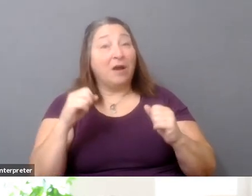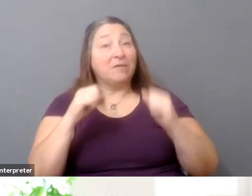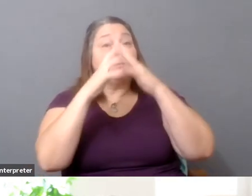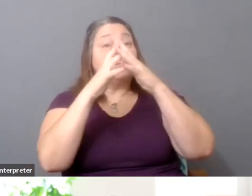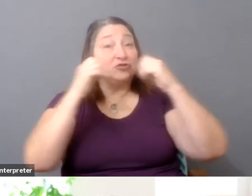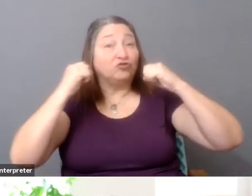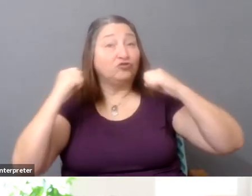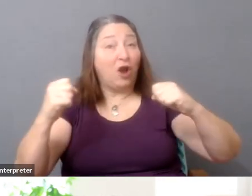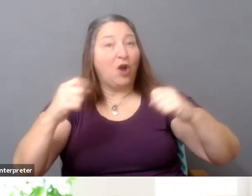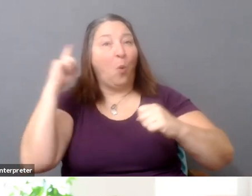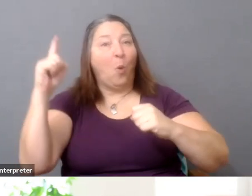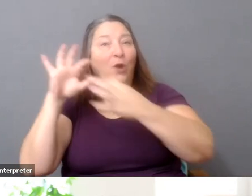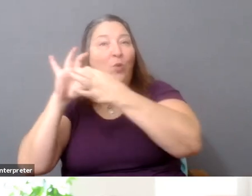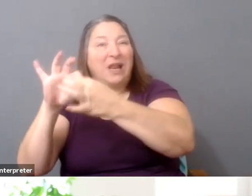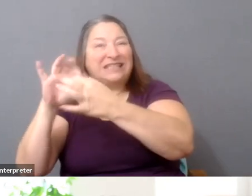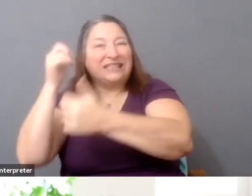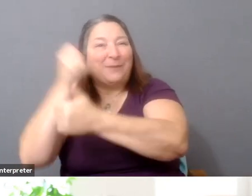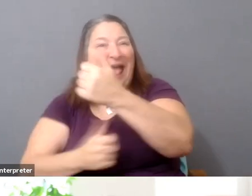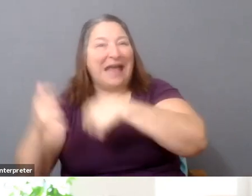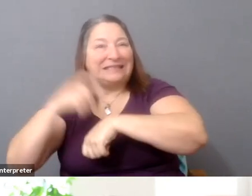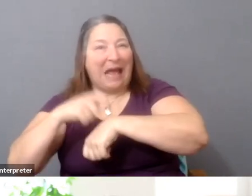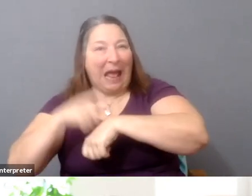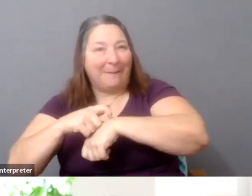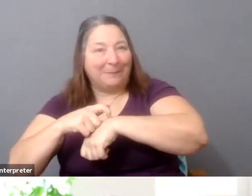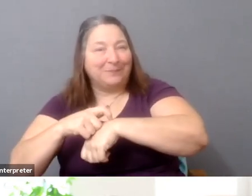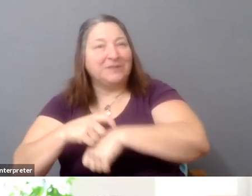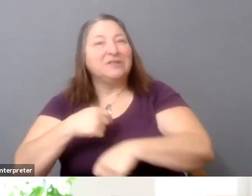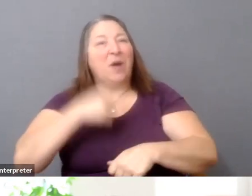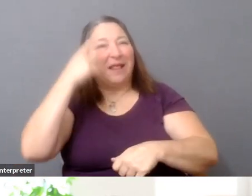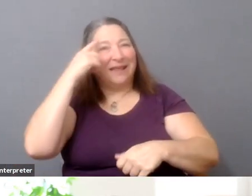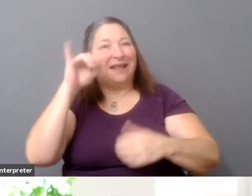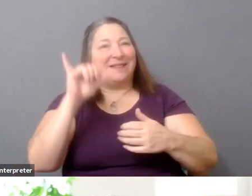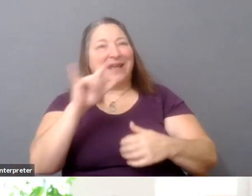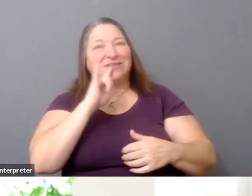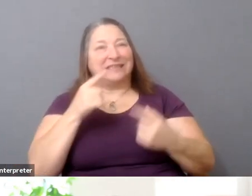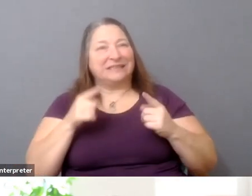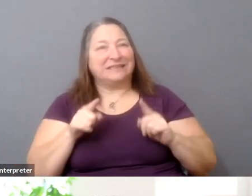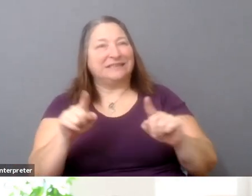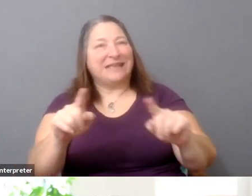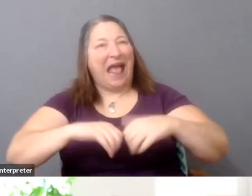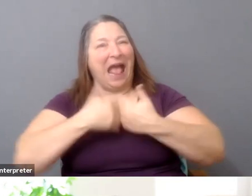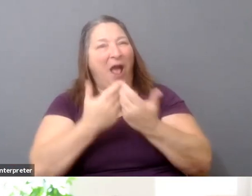So I think there's this parallel nature to how that-- how those two work.